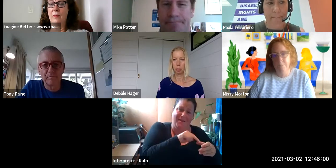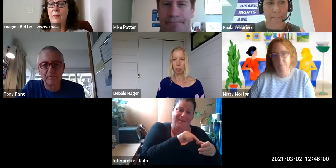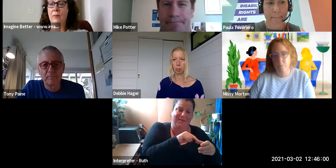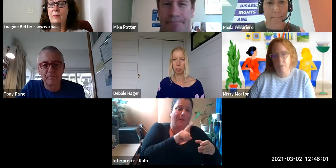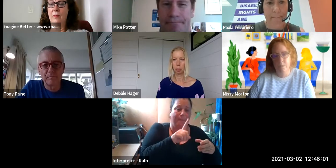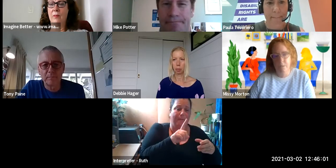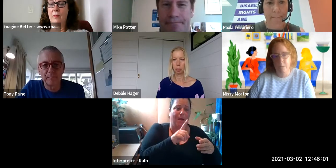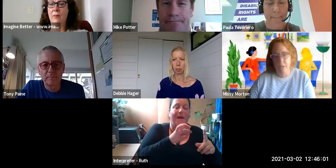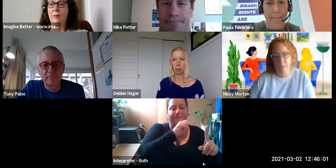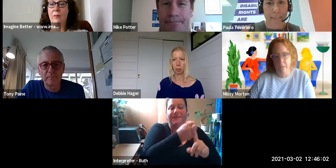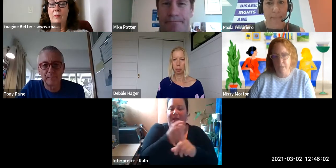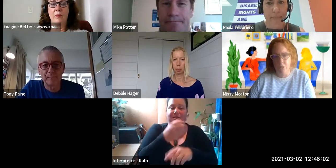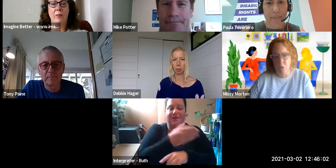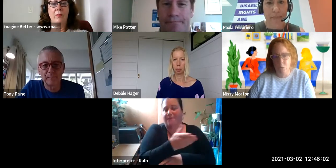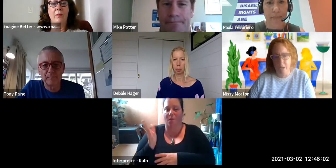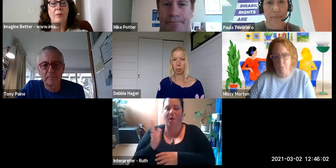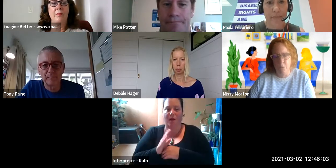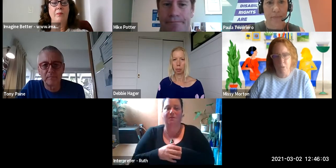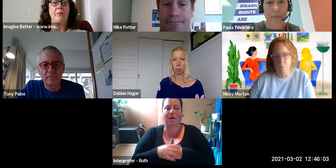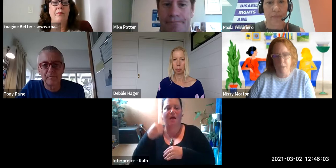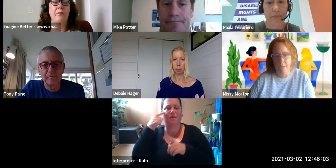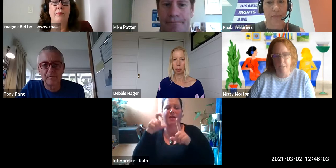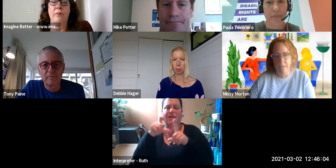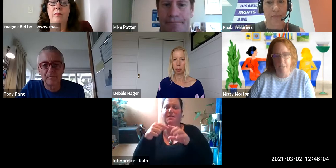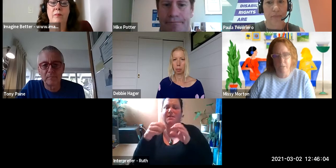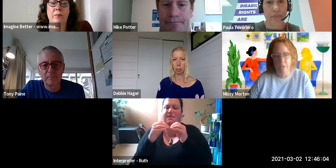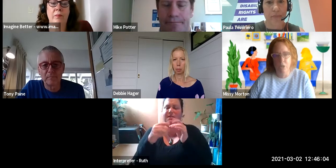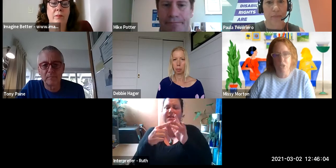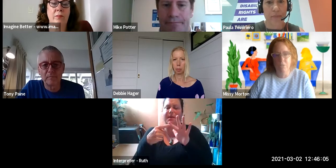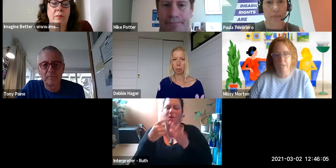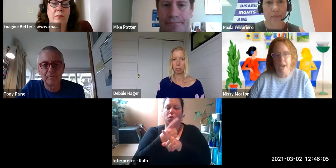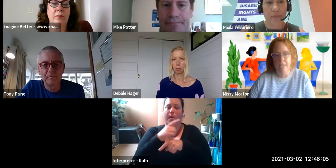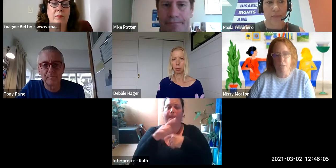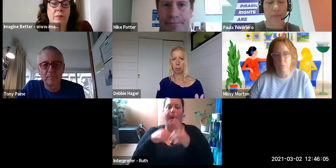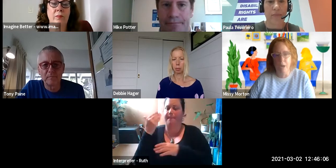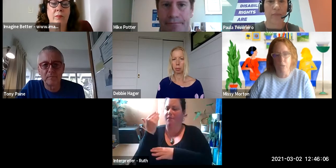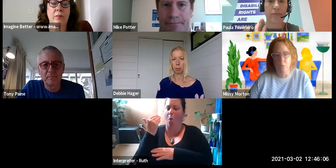And Debbie I think talked about it earlier about the notion of the ideal body or the